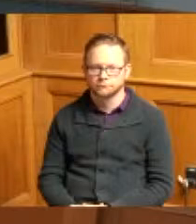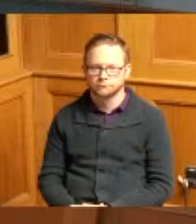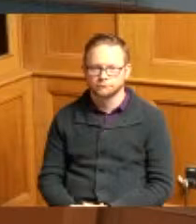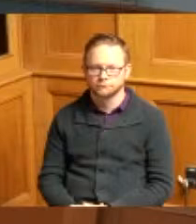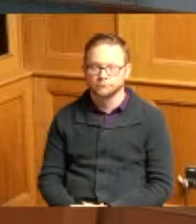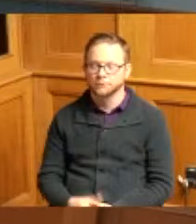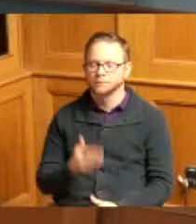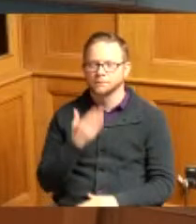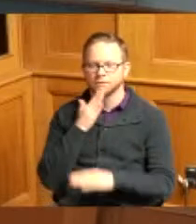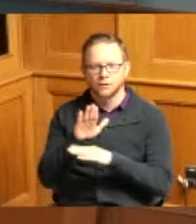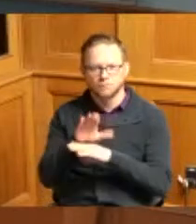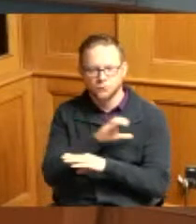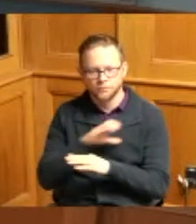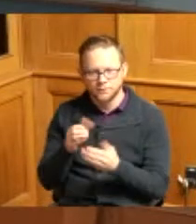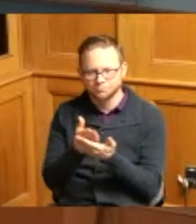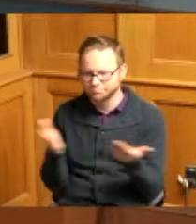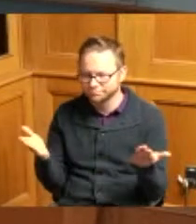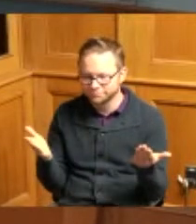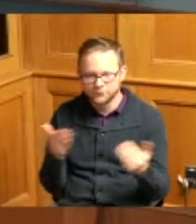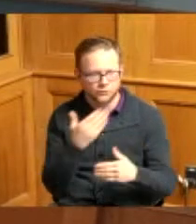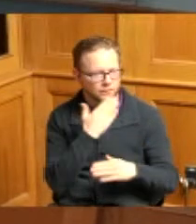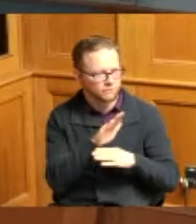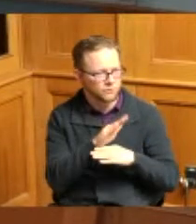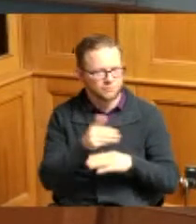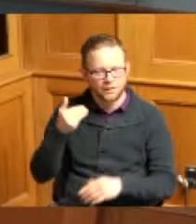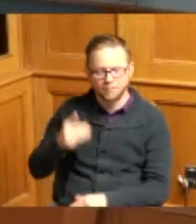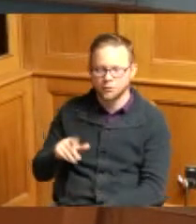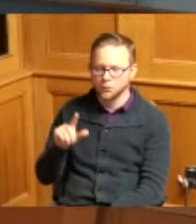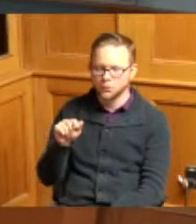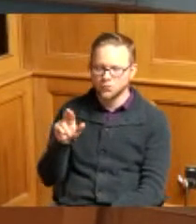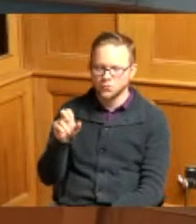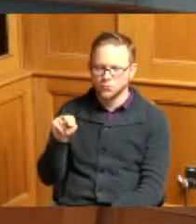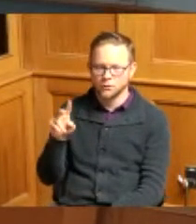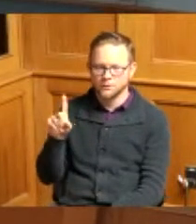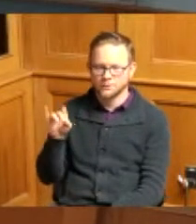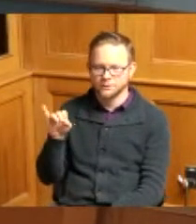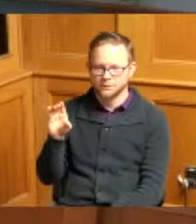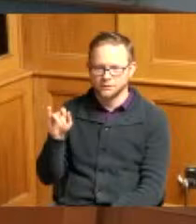good afternoon Commissioners good afternoon I'm Lauren de Garcia with MSD we have two items on